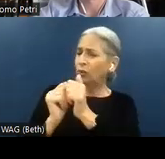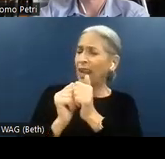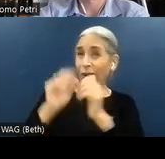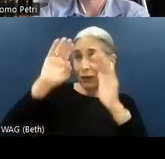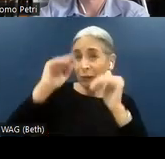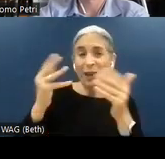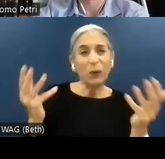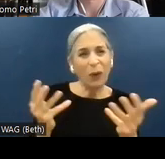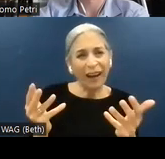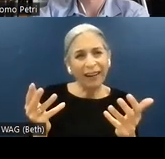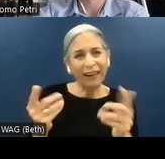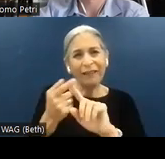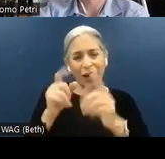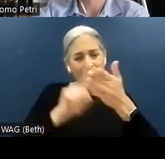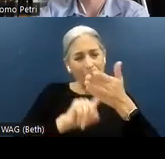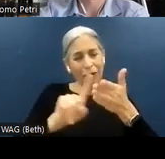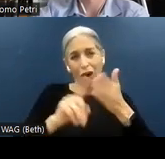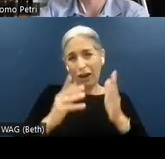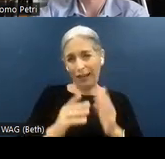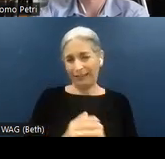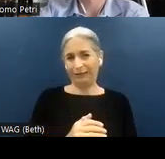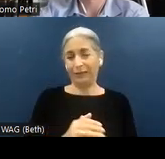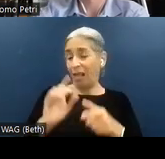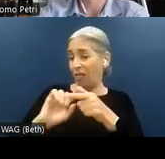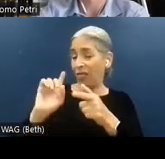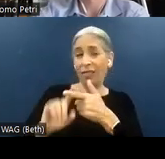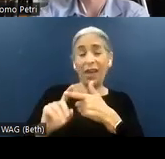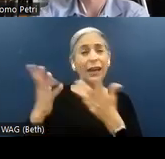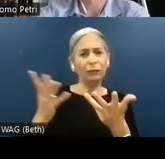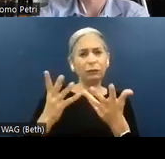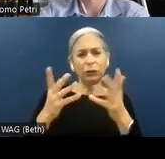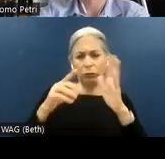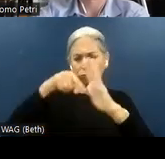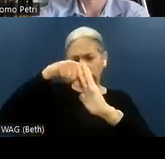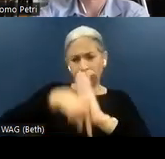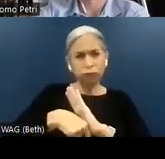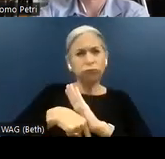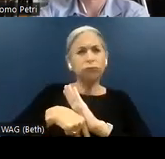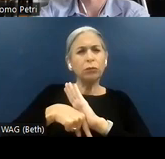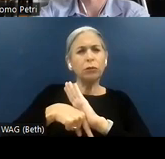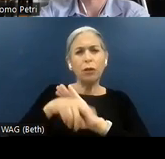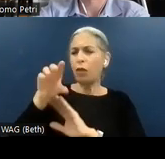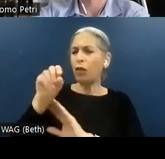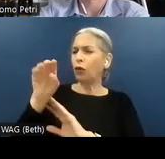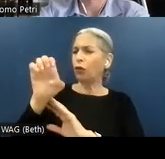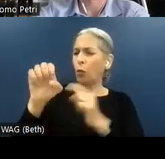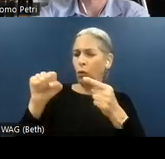from an audit. And we'll then dig into probably the core of the session, which is the differences